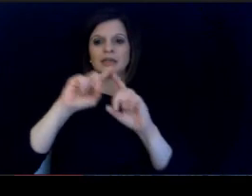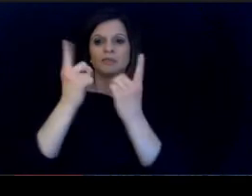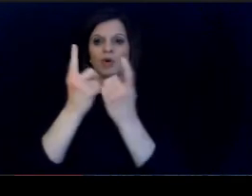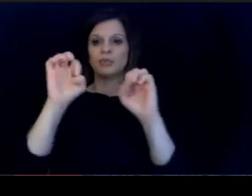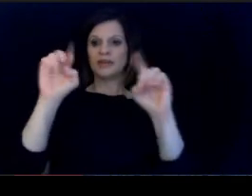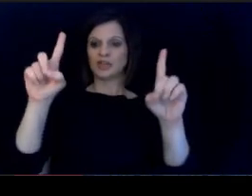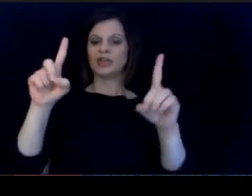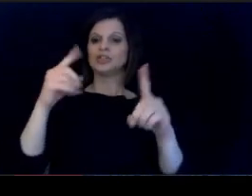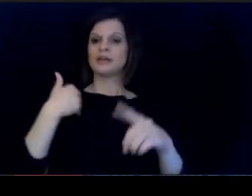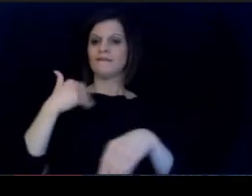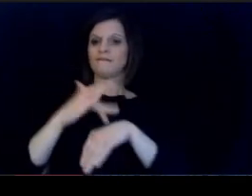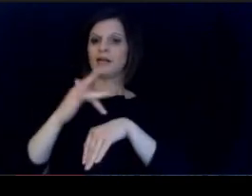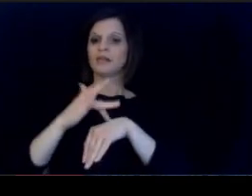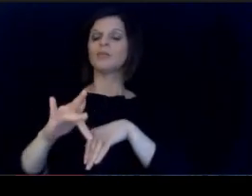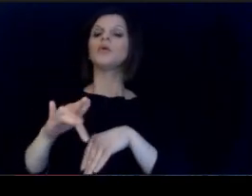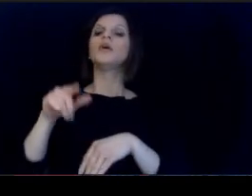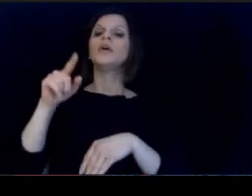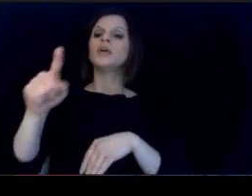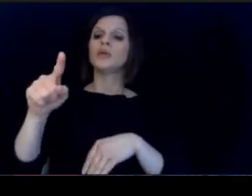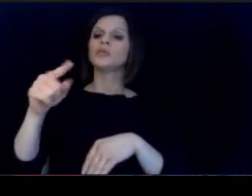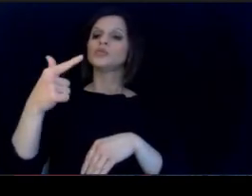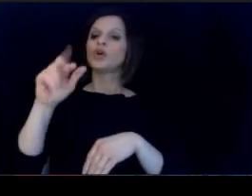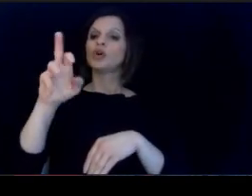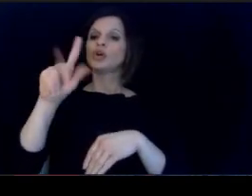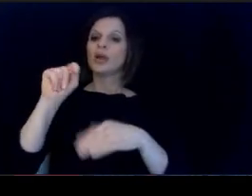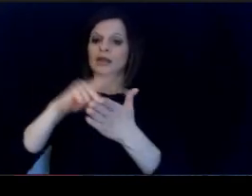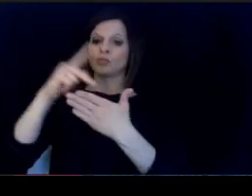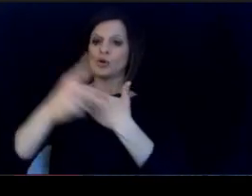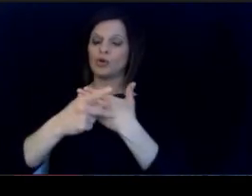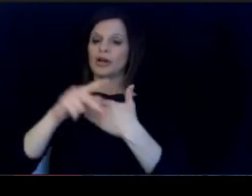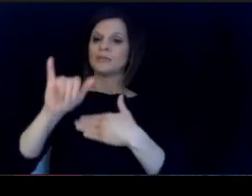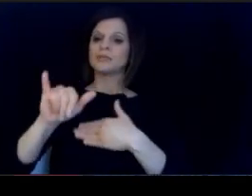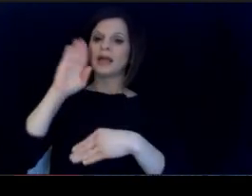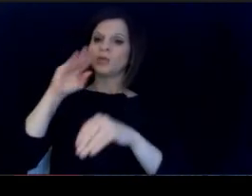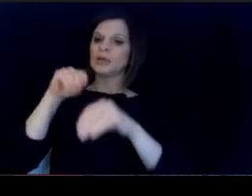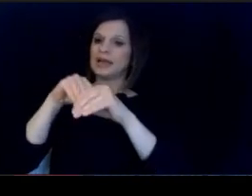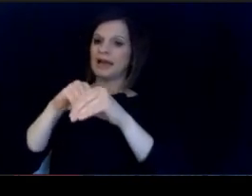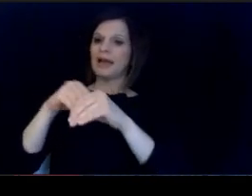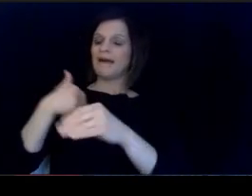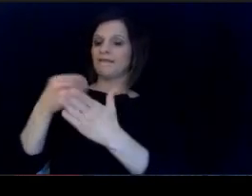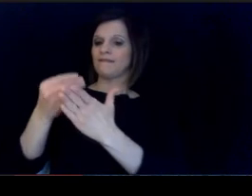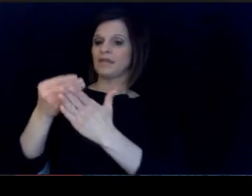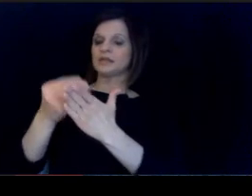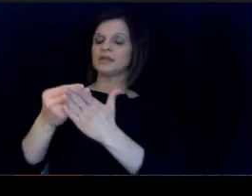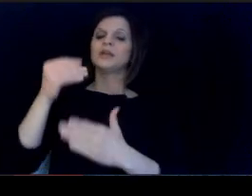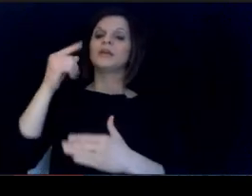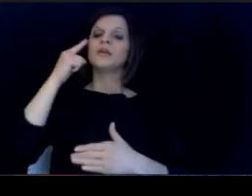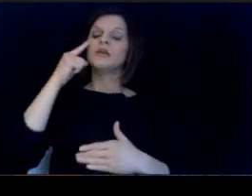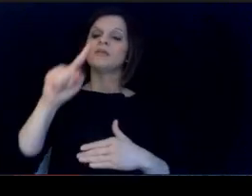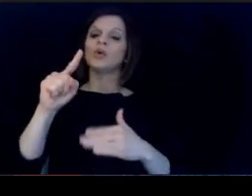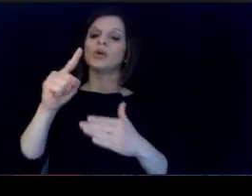grant programs that will establish funds for. partnerships between school districts an institutions.